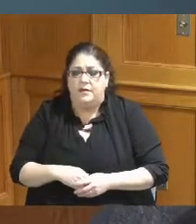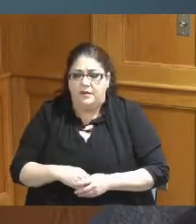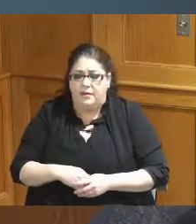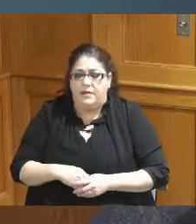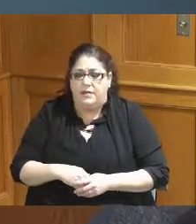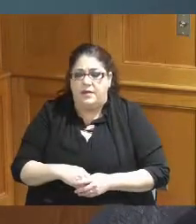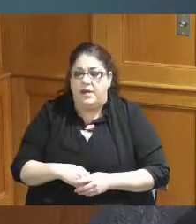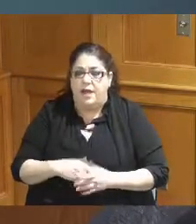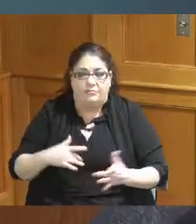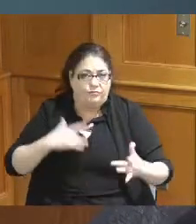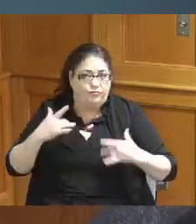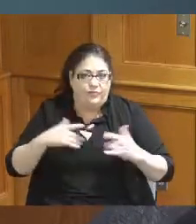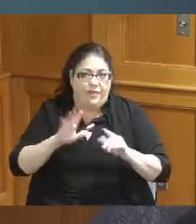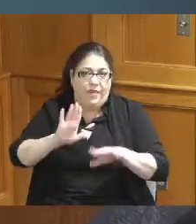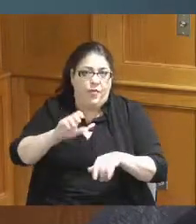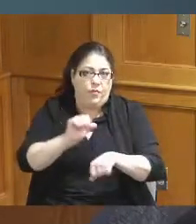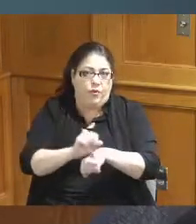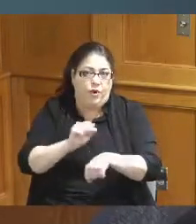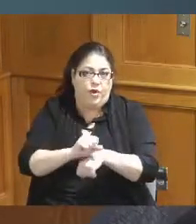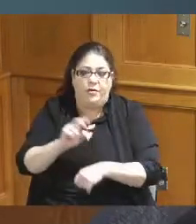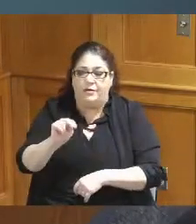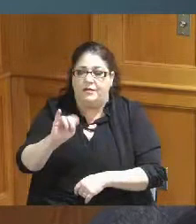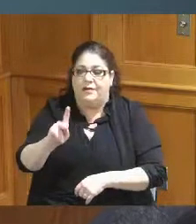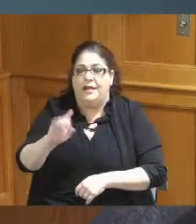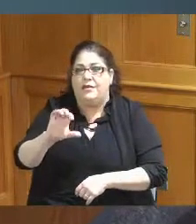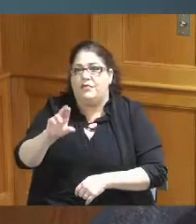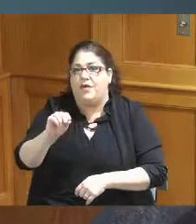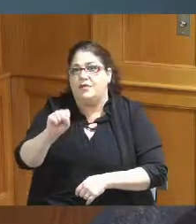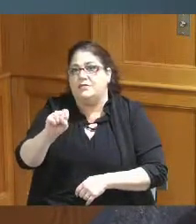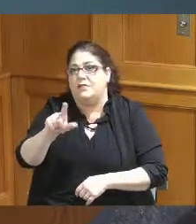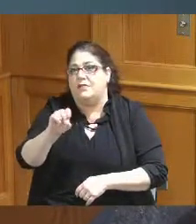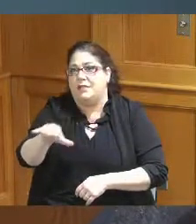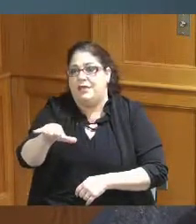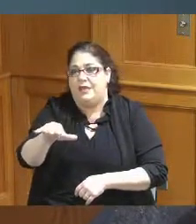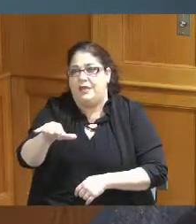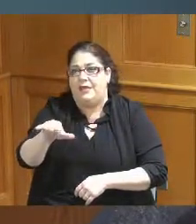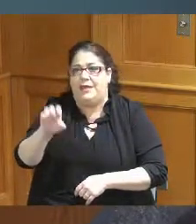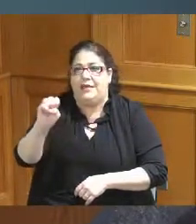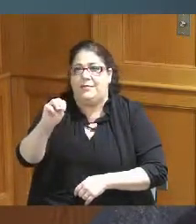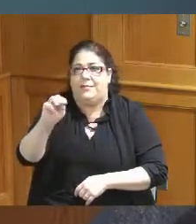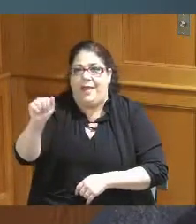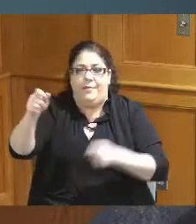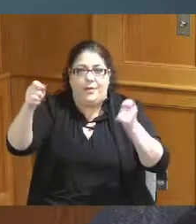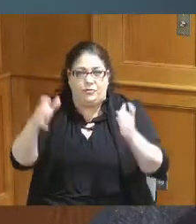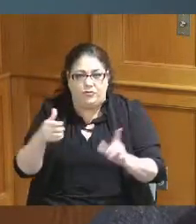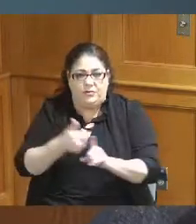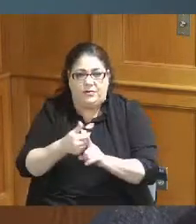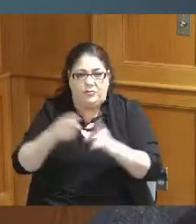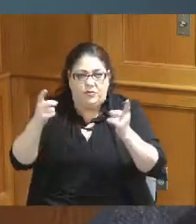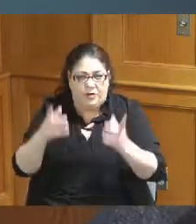about the work always that Nick Crossley does and it continues to do to make sure that we're